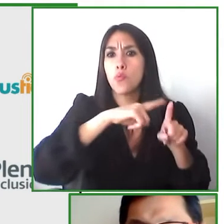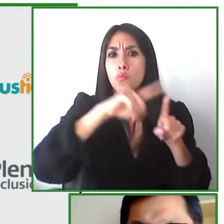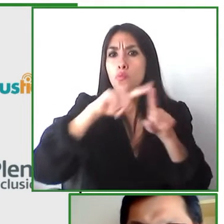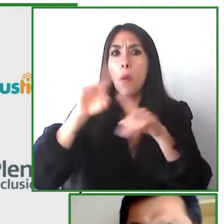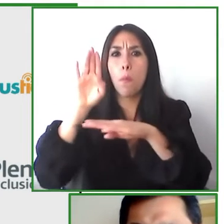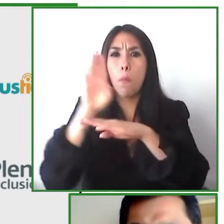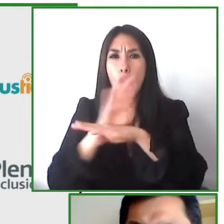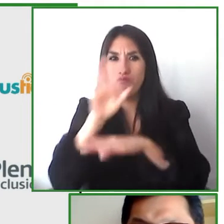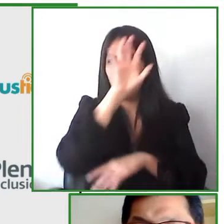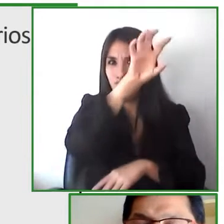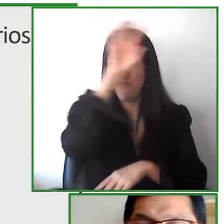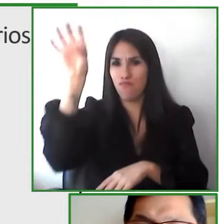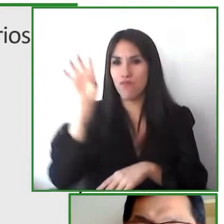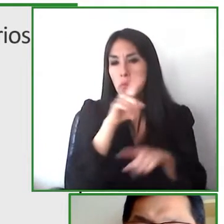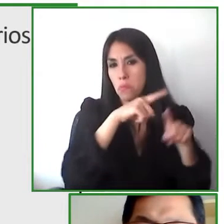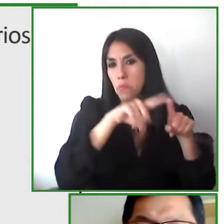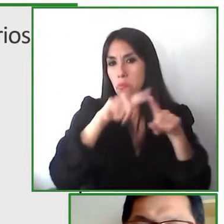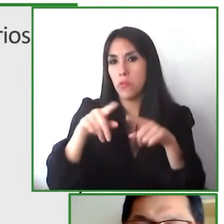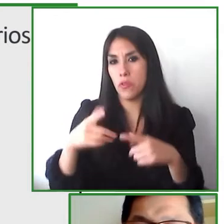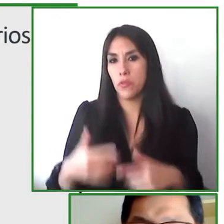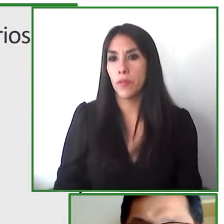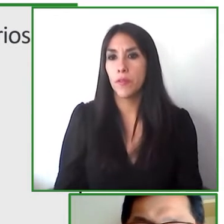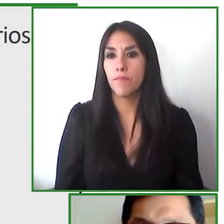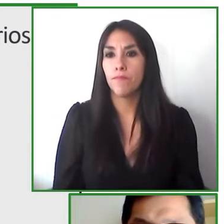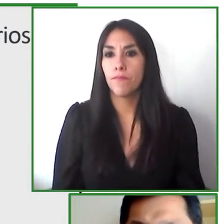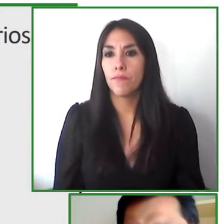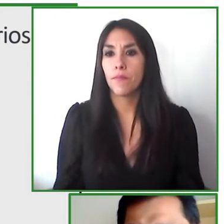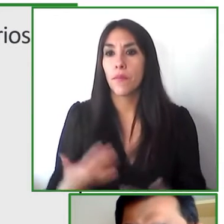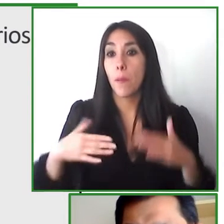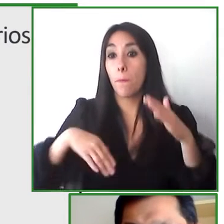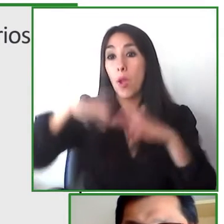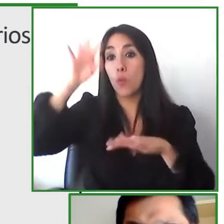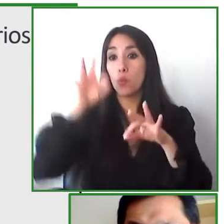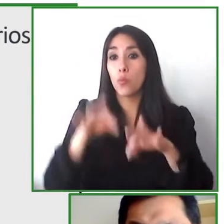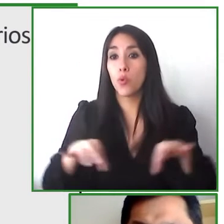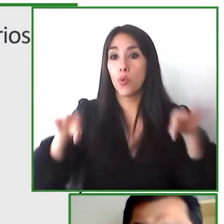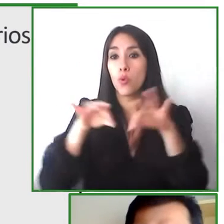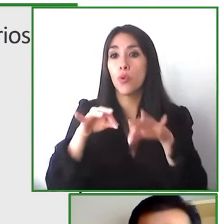throughout the world but for us the most important thing is what do users